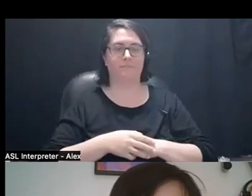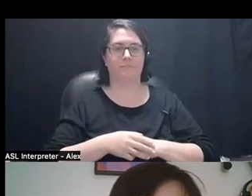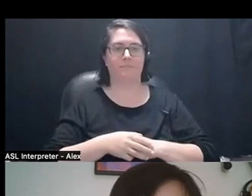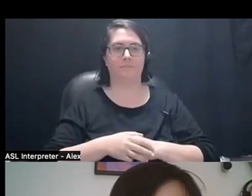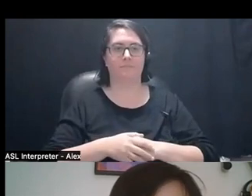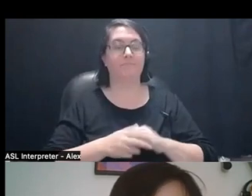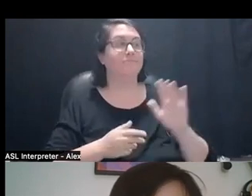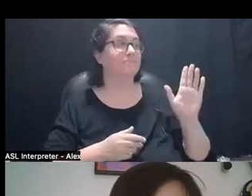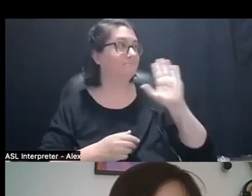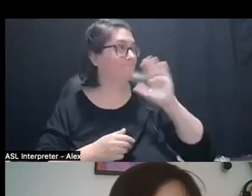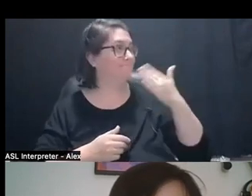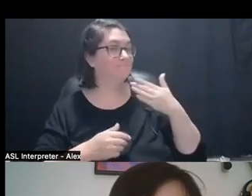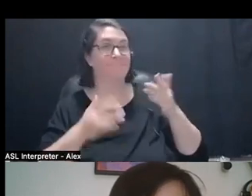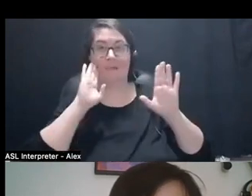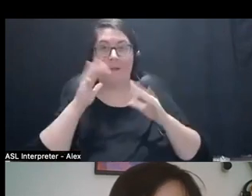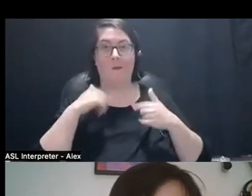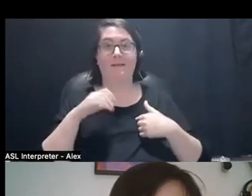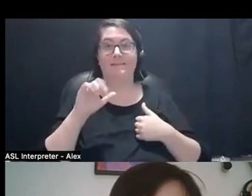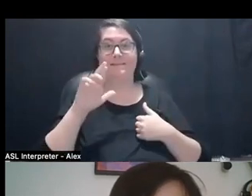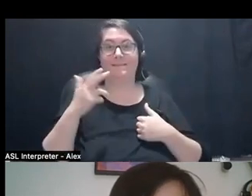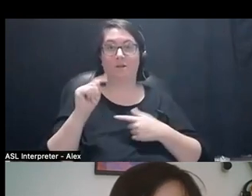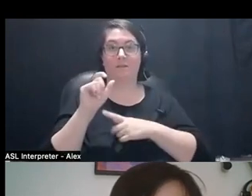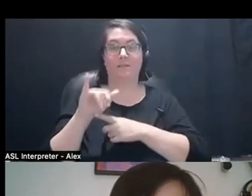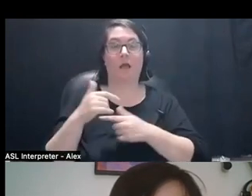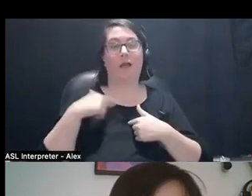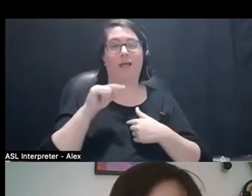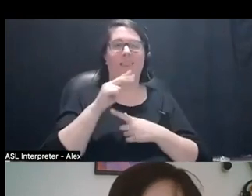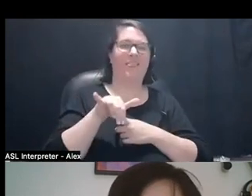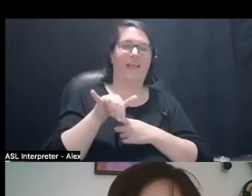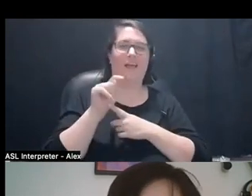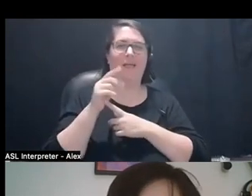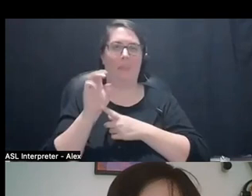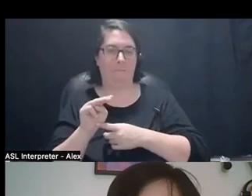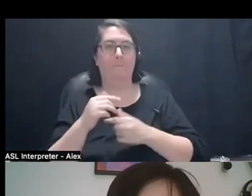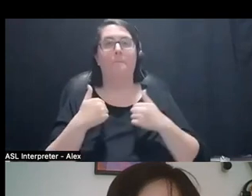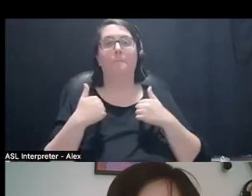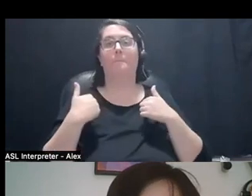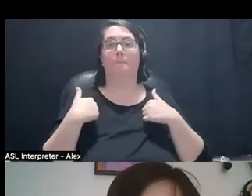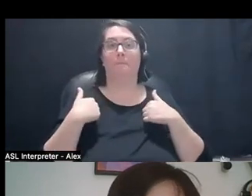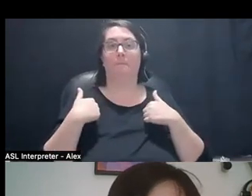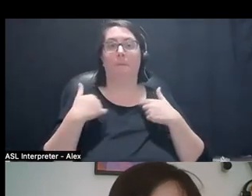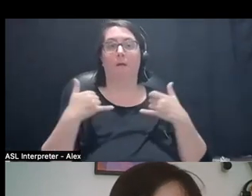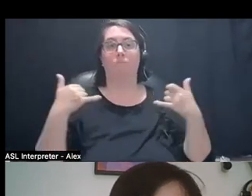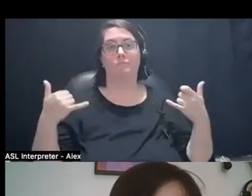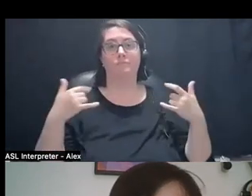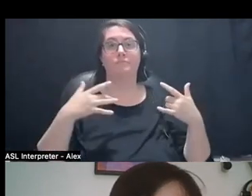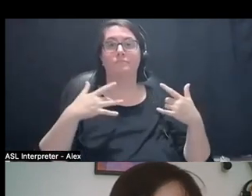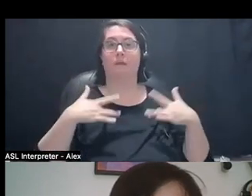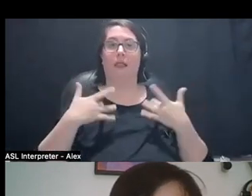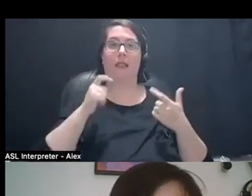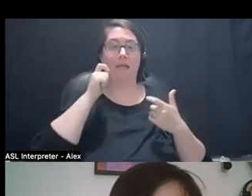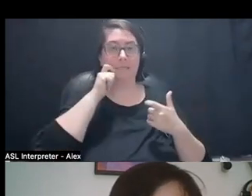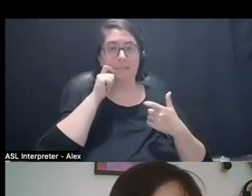Sarah-Tai: Hello, I'm Sarah-Tai. My pronouns are they/them. I am a fat light skin mixed-race Black person.